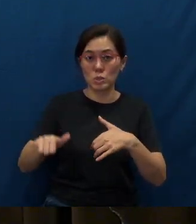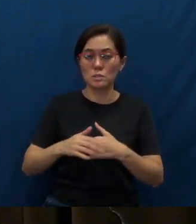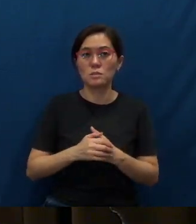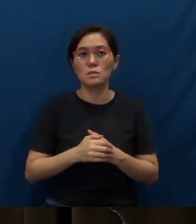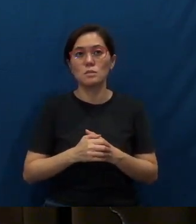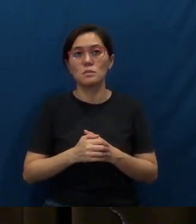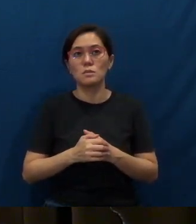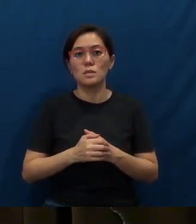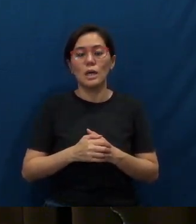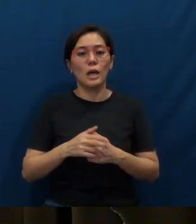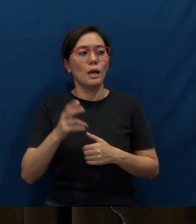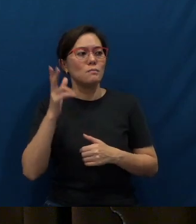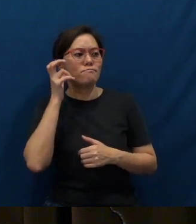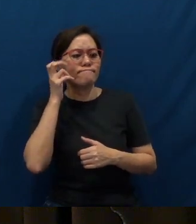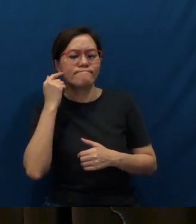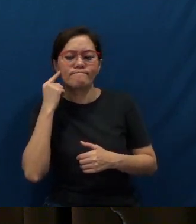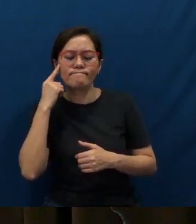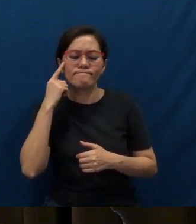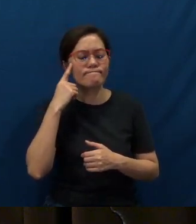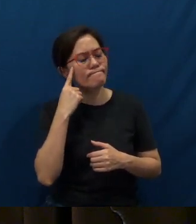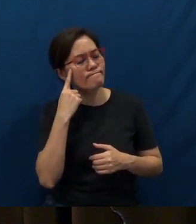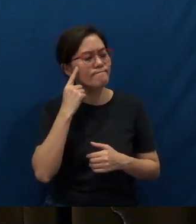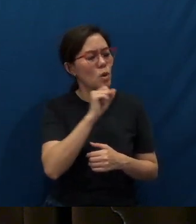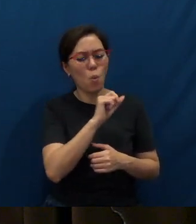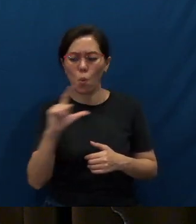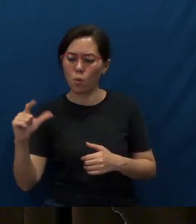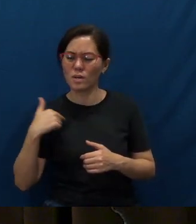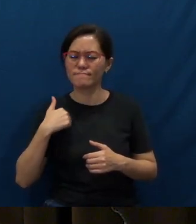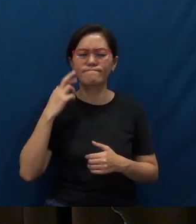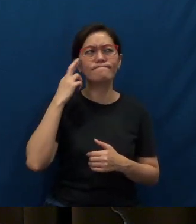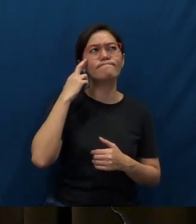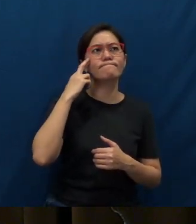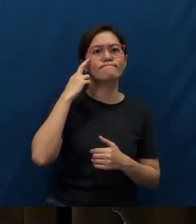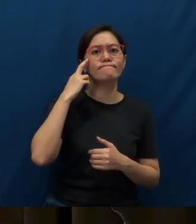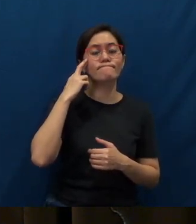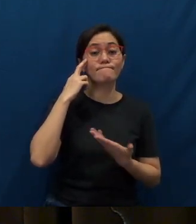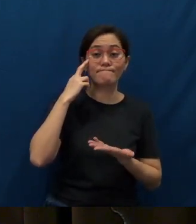As I think of all these, I am reminded of Paul's motivation.